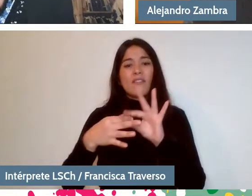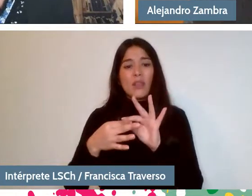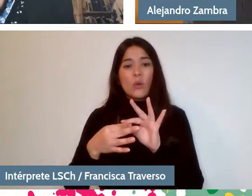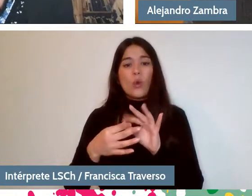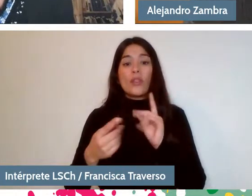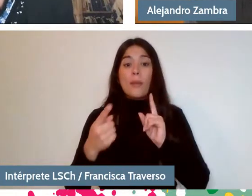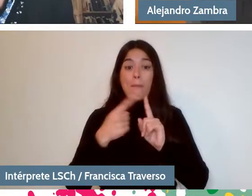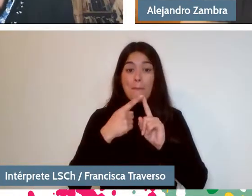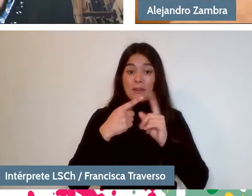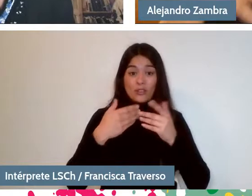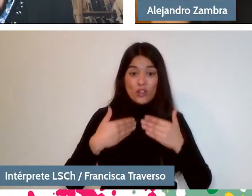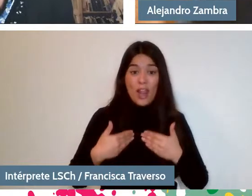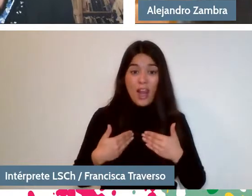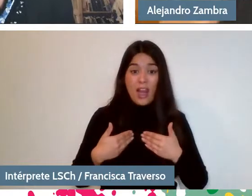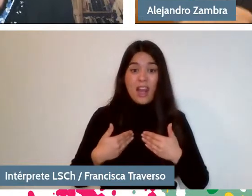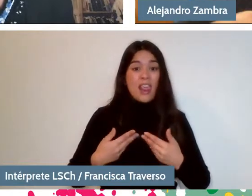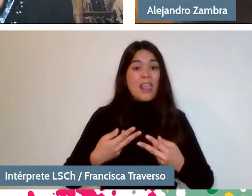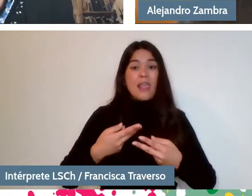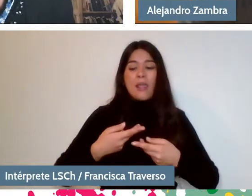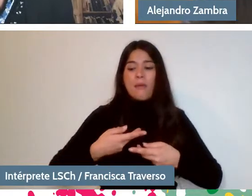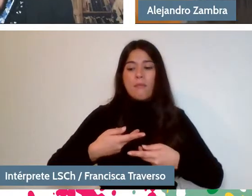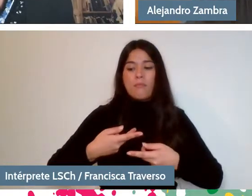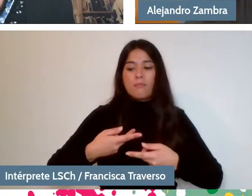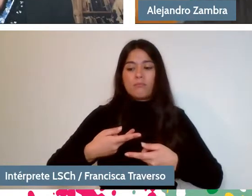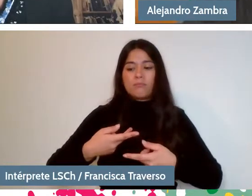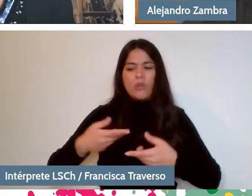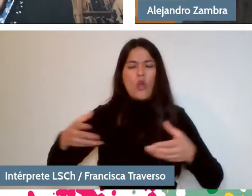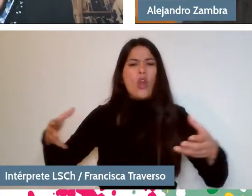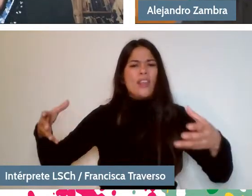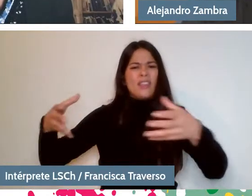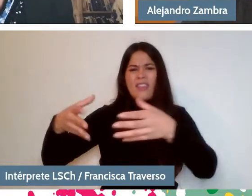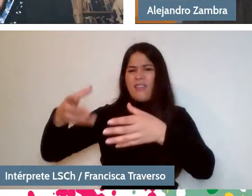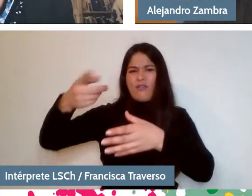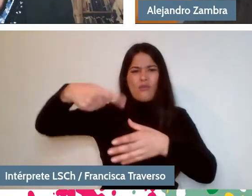All that, we could all have written the same novel.